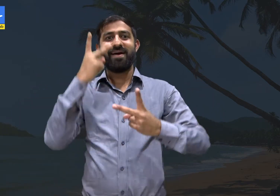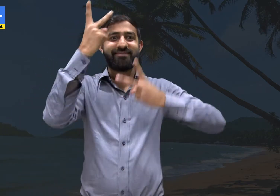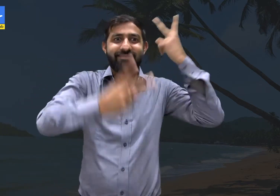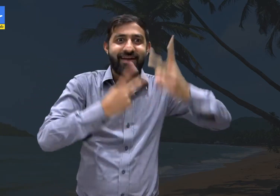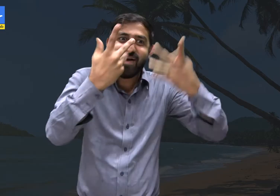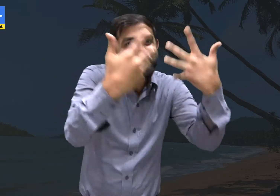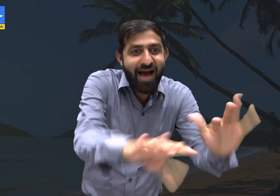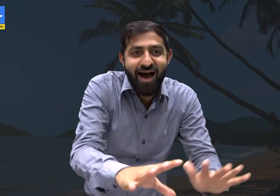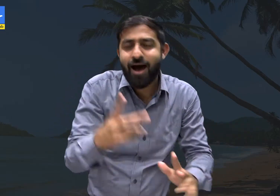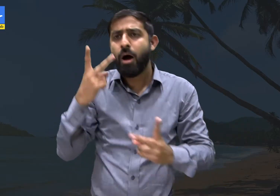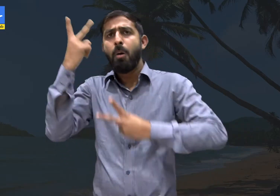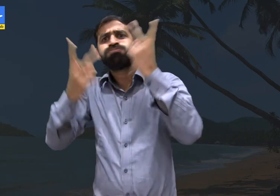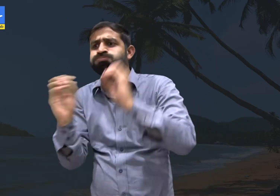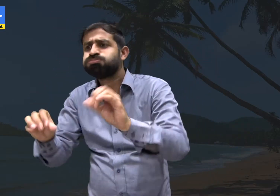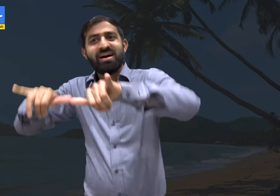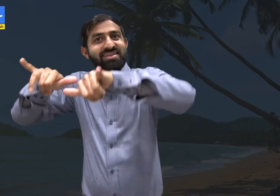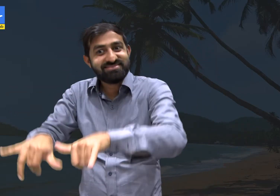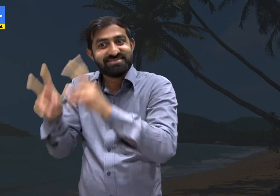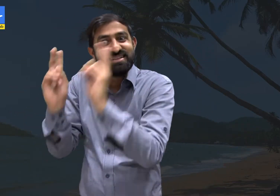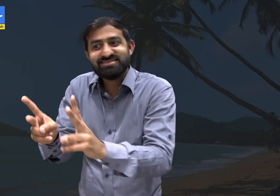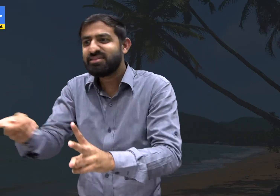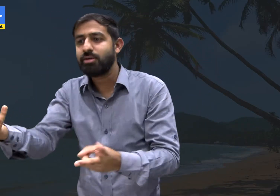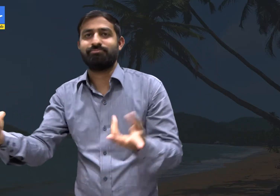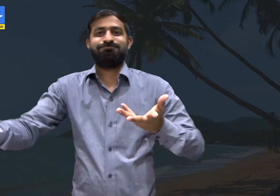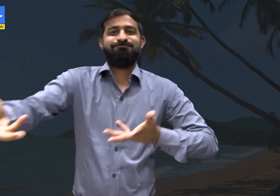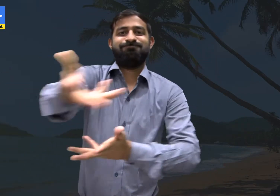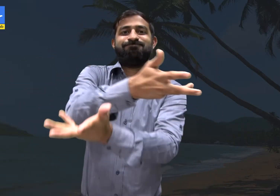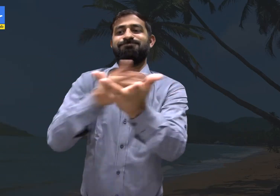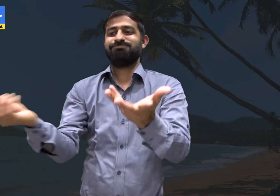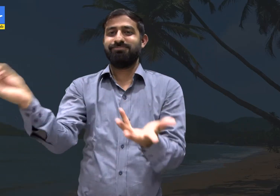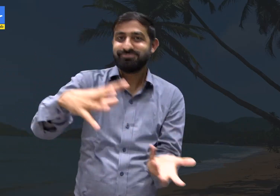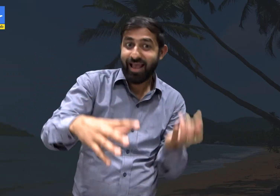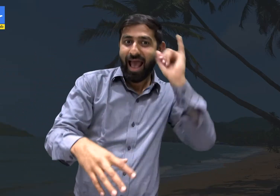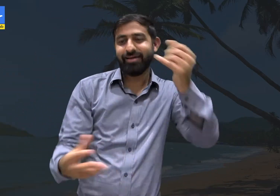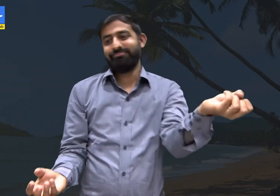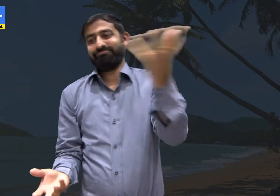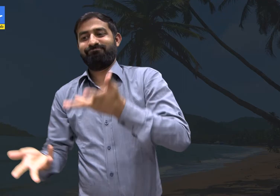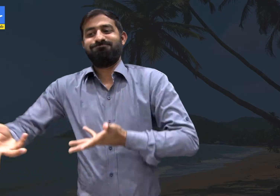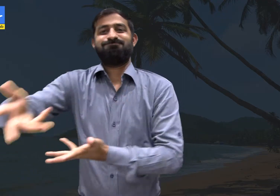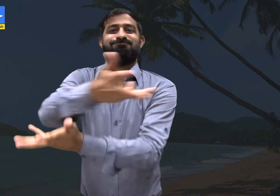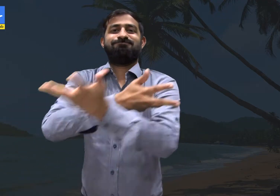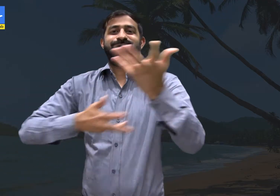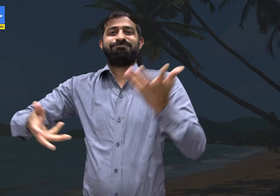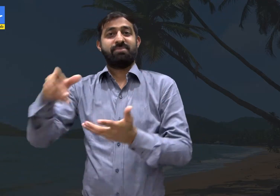or visited? Discuss amongst yourselves in class.